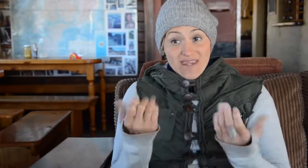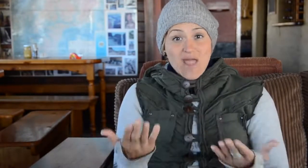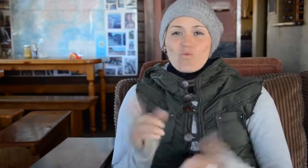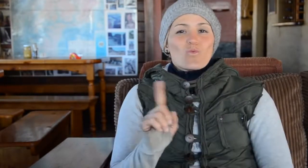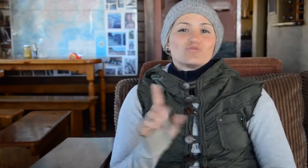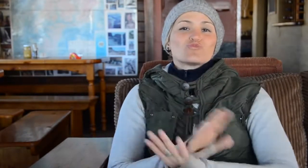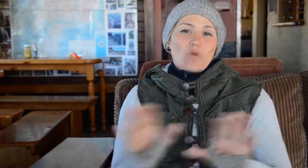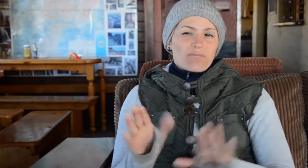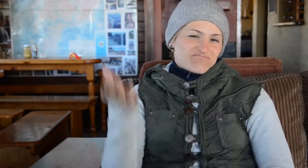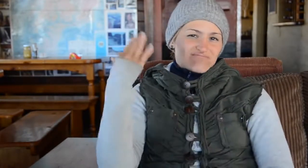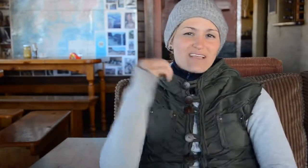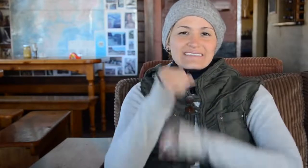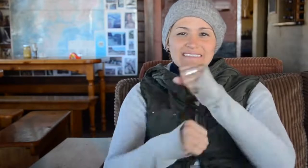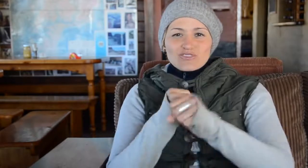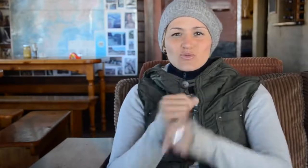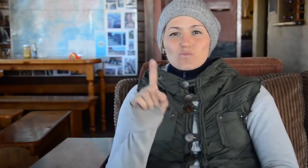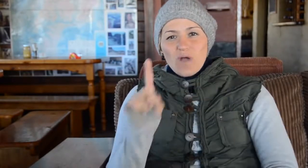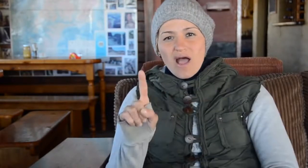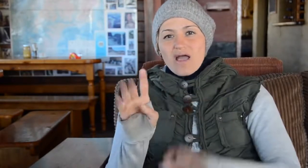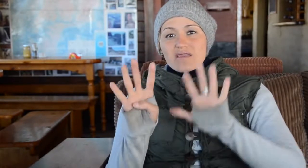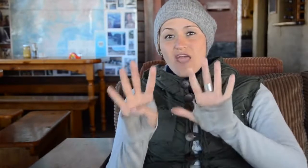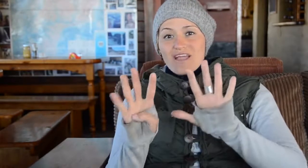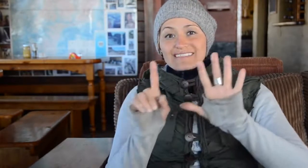Even the 4x4 club dissolved after the peak